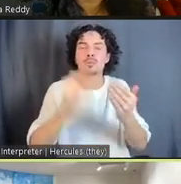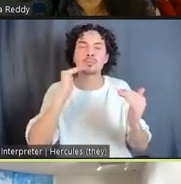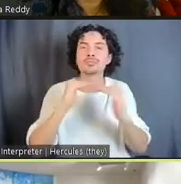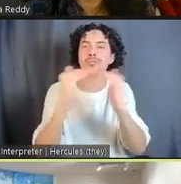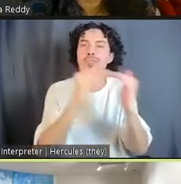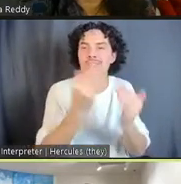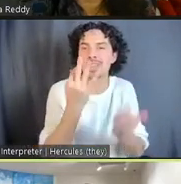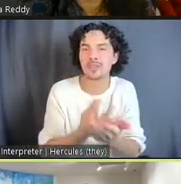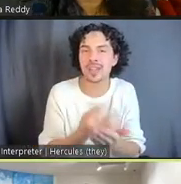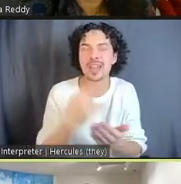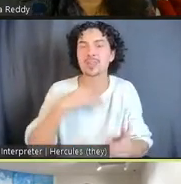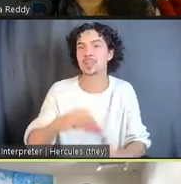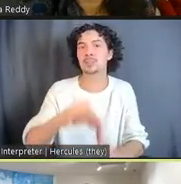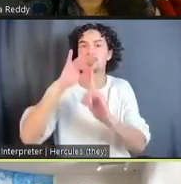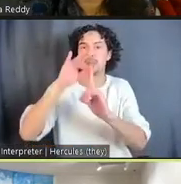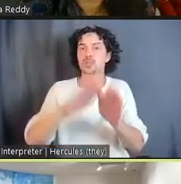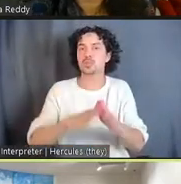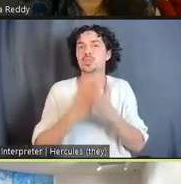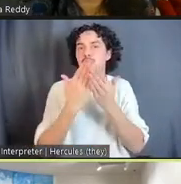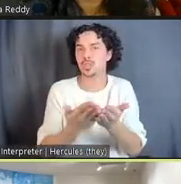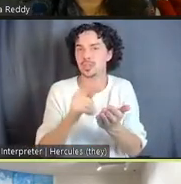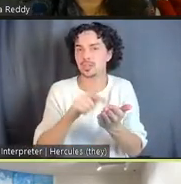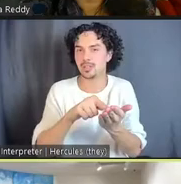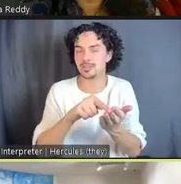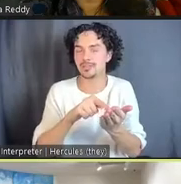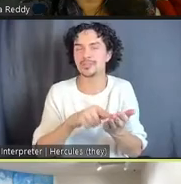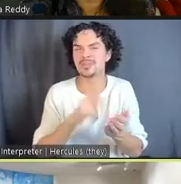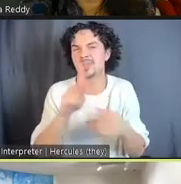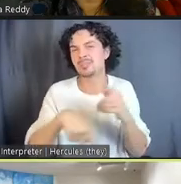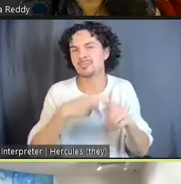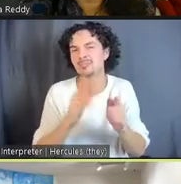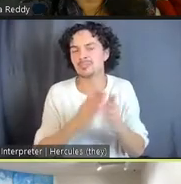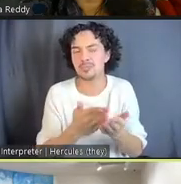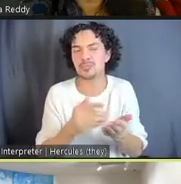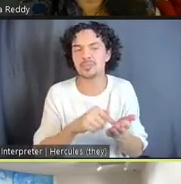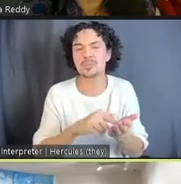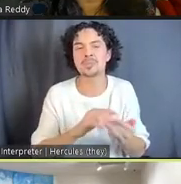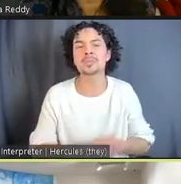edition of the book, a paperback, sent gratis to incarcerated people.